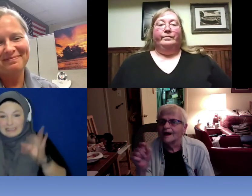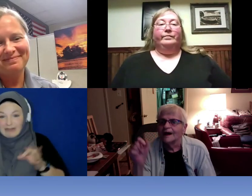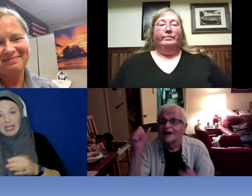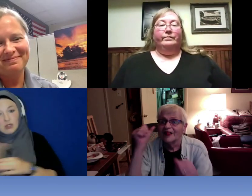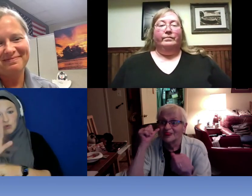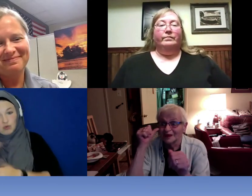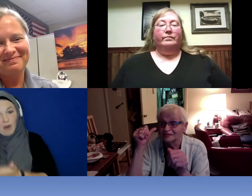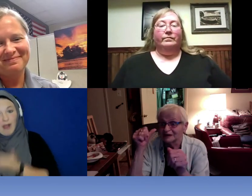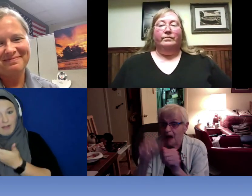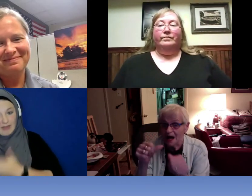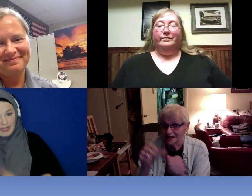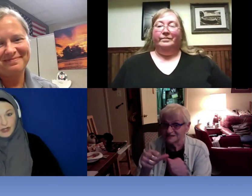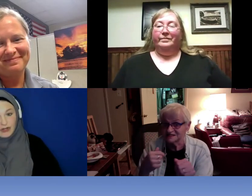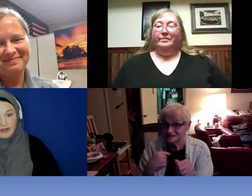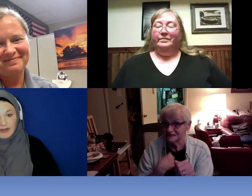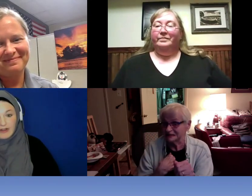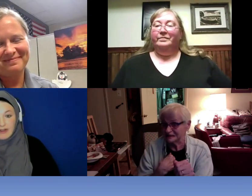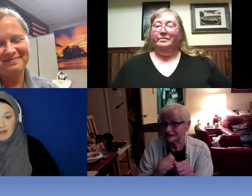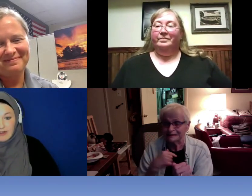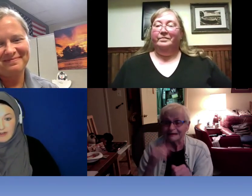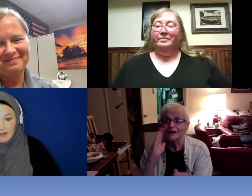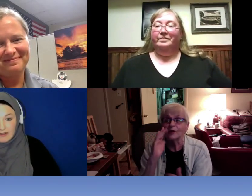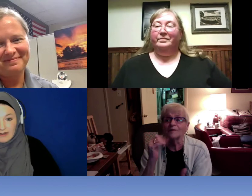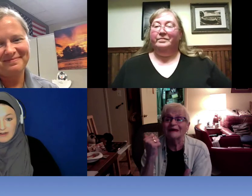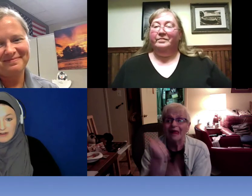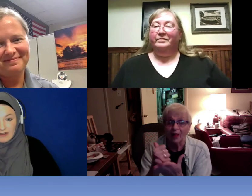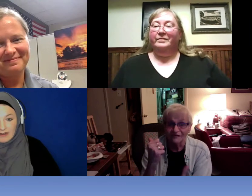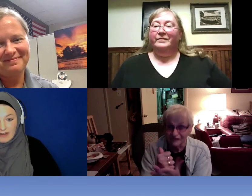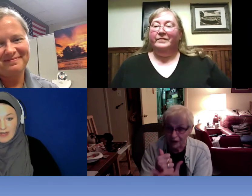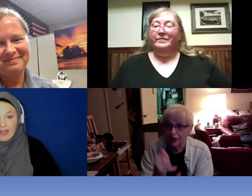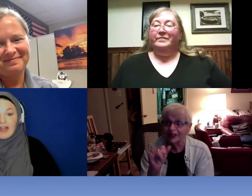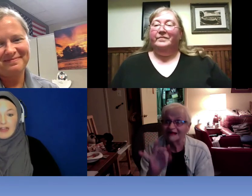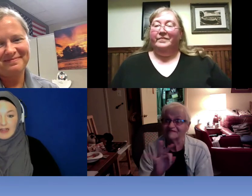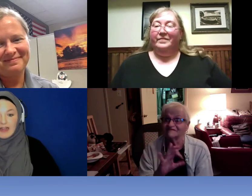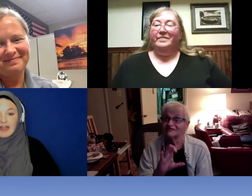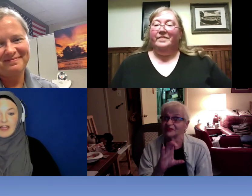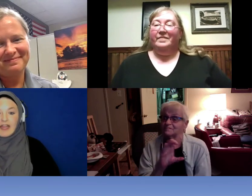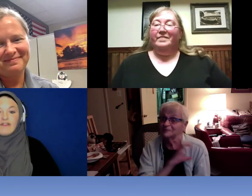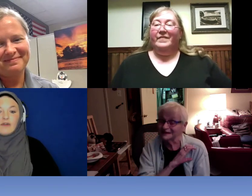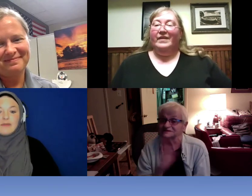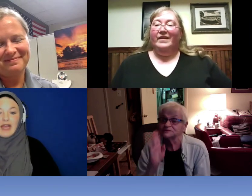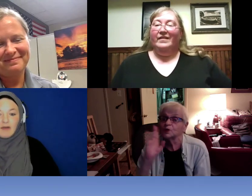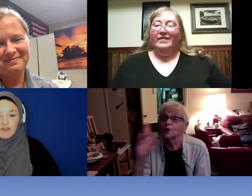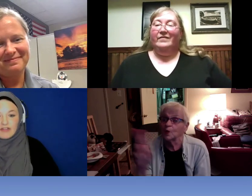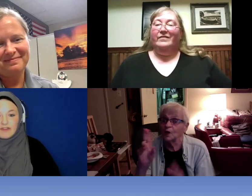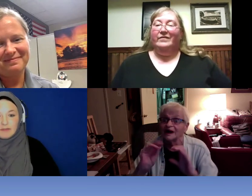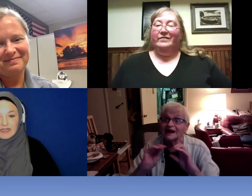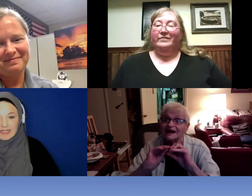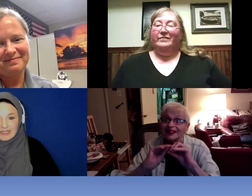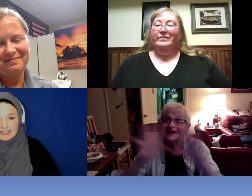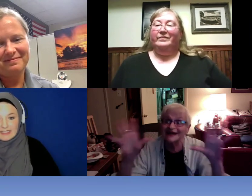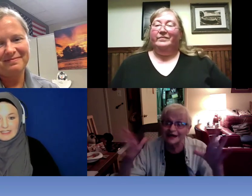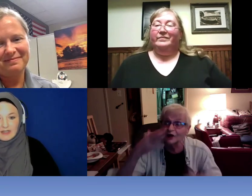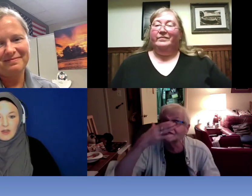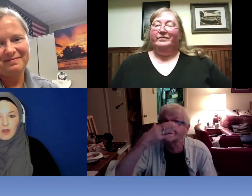It would be helpful if the police